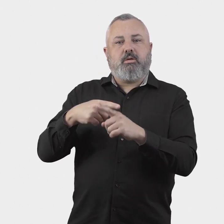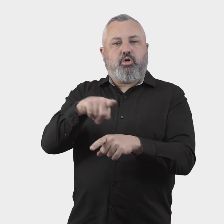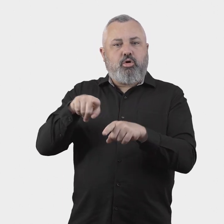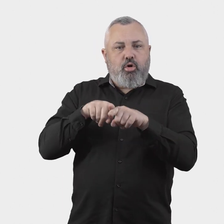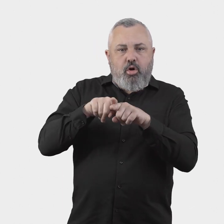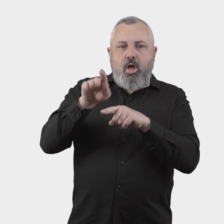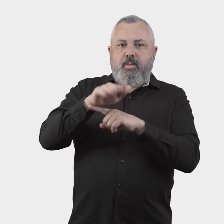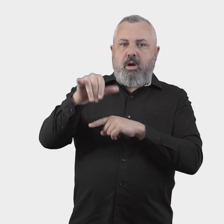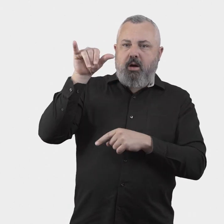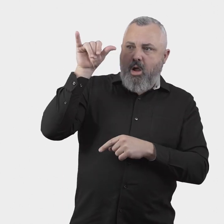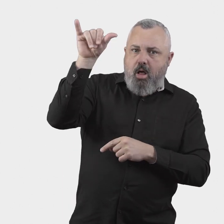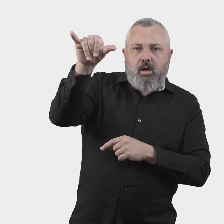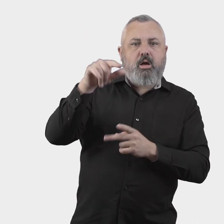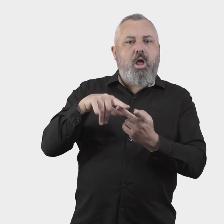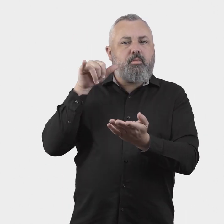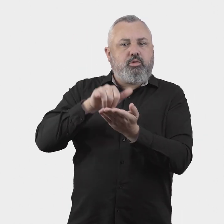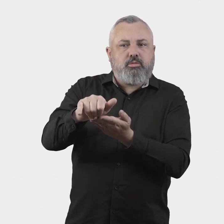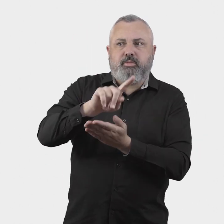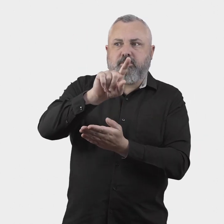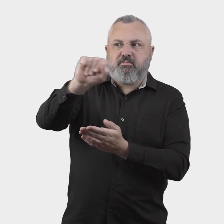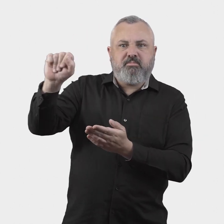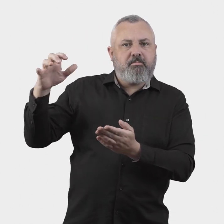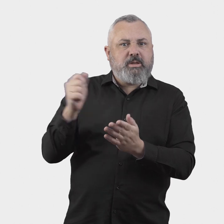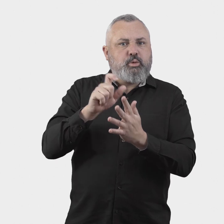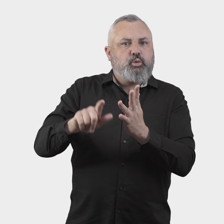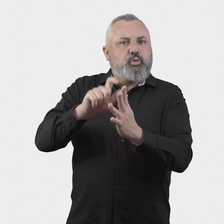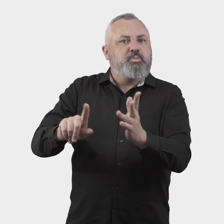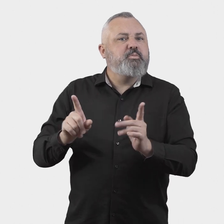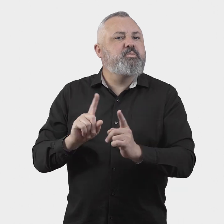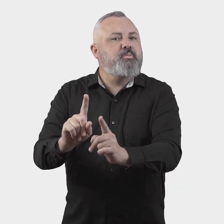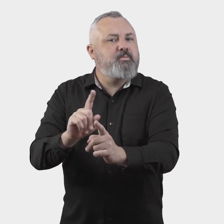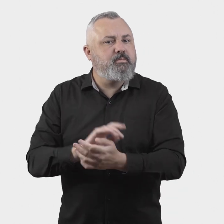informing them about the conduct and performance of airlines and airports.